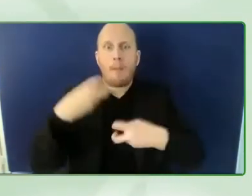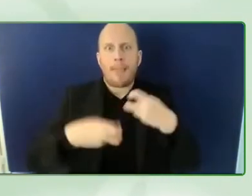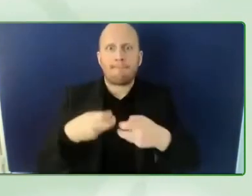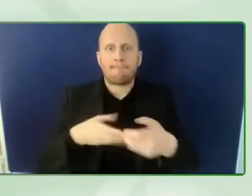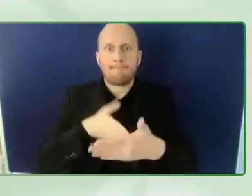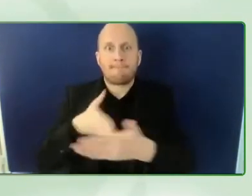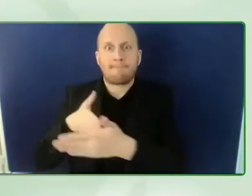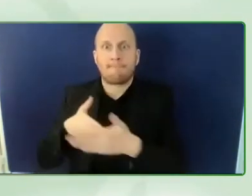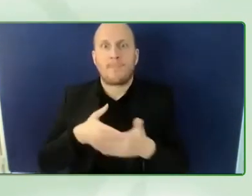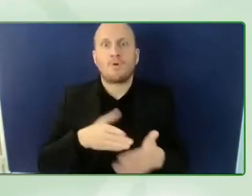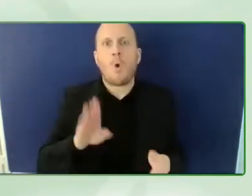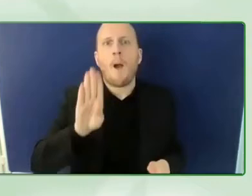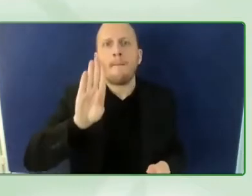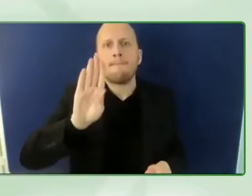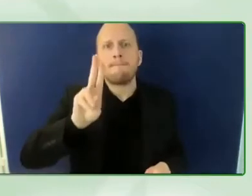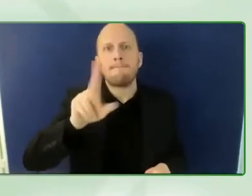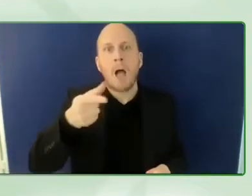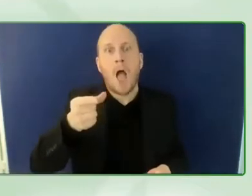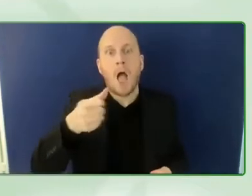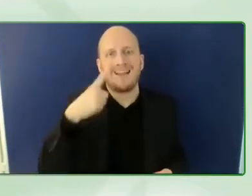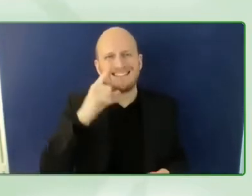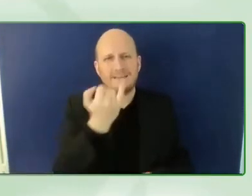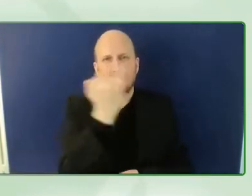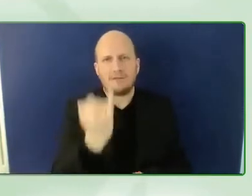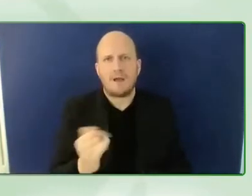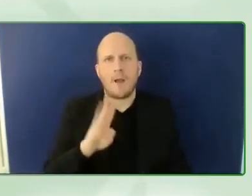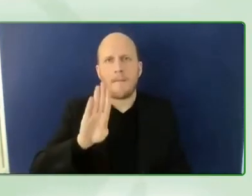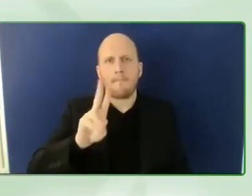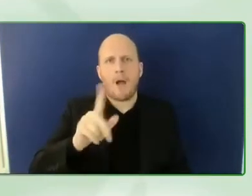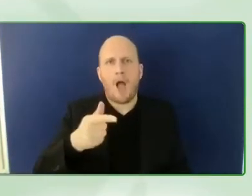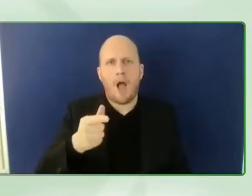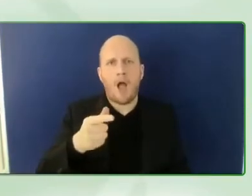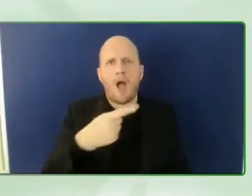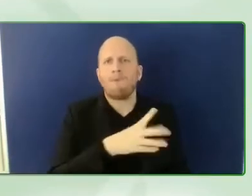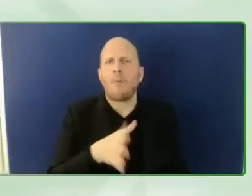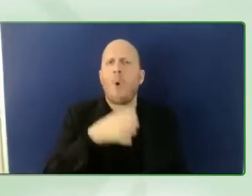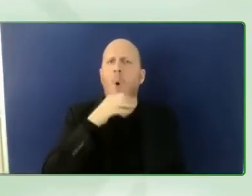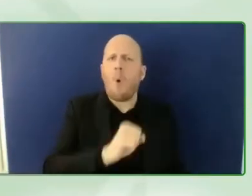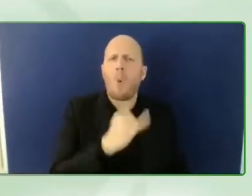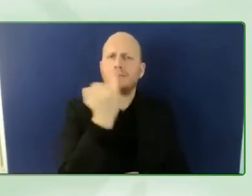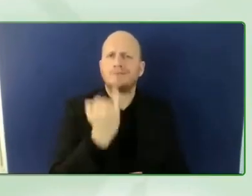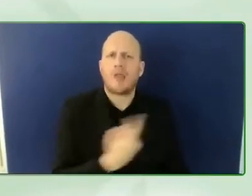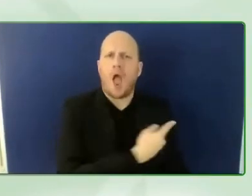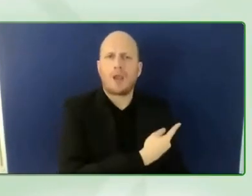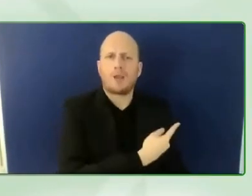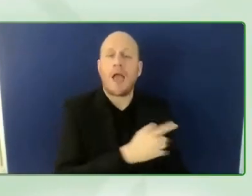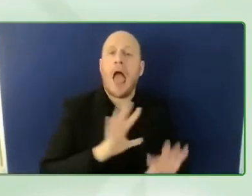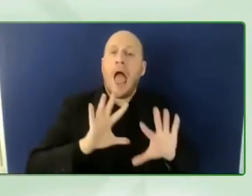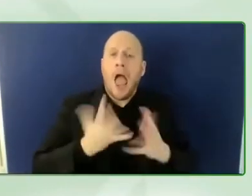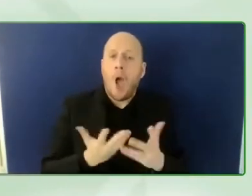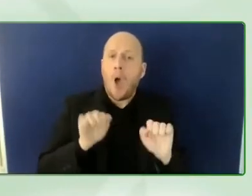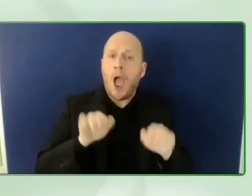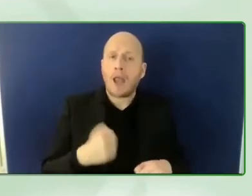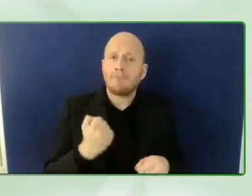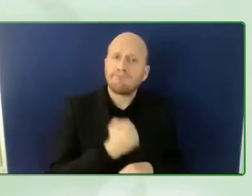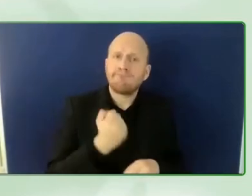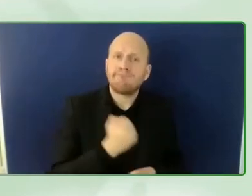and these bugs can be fixed if we bring everybody together on a table all the experts make a list of